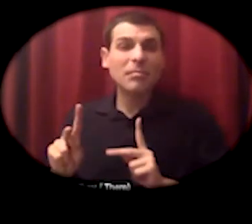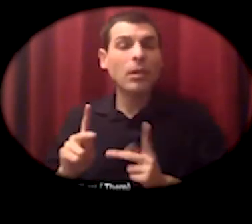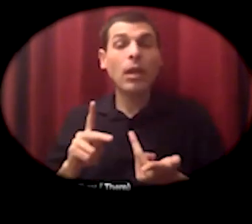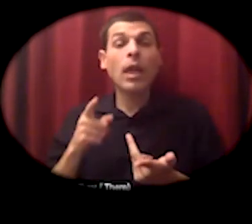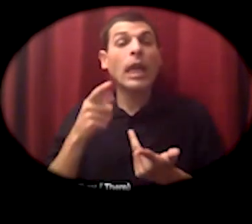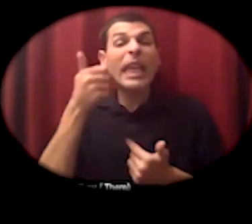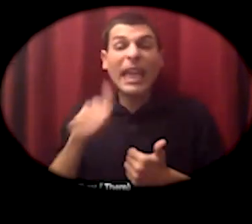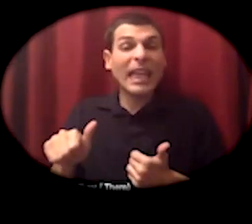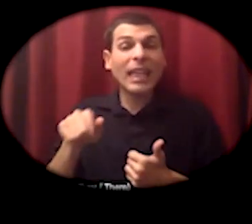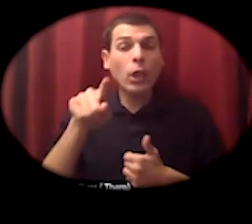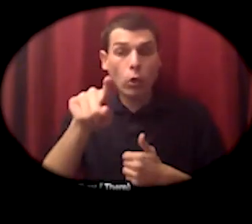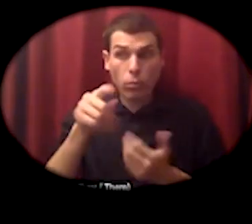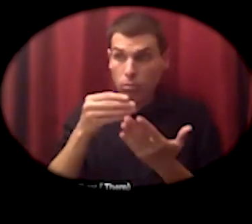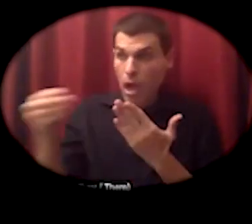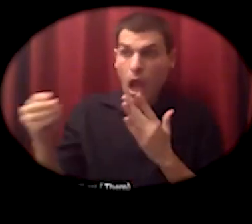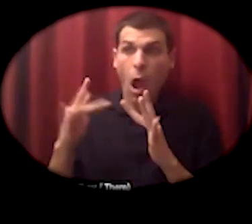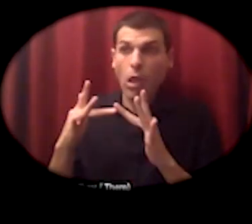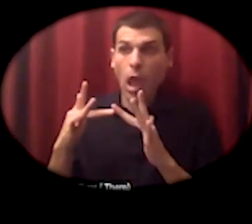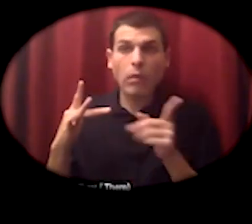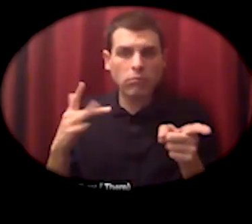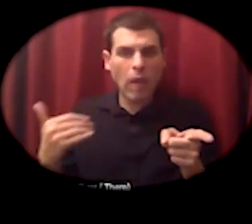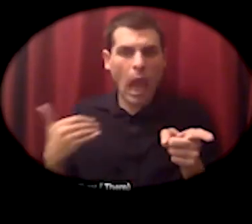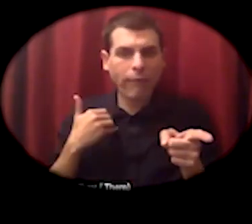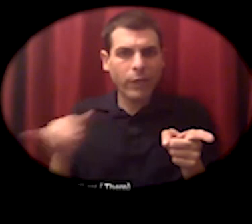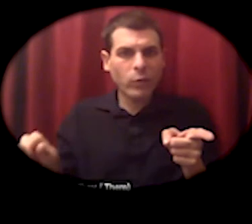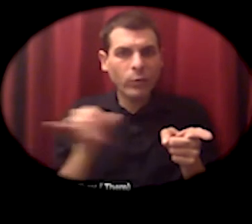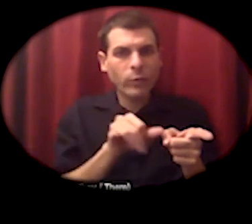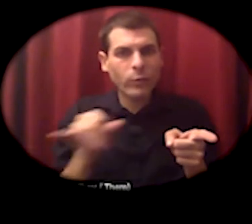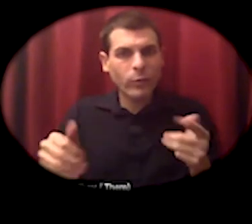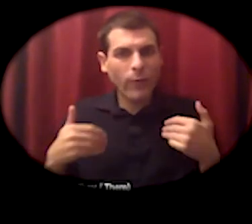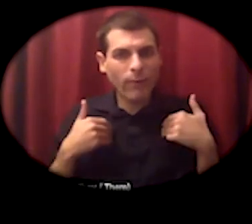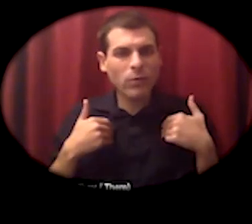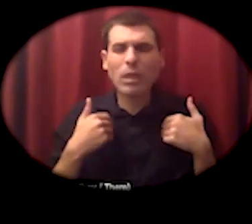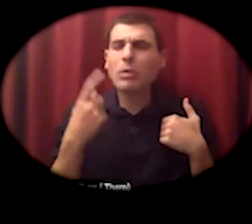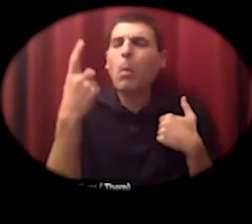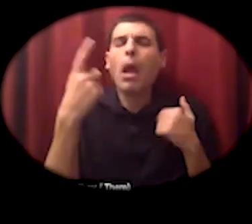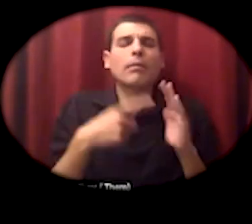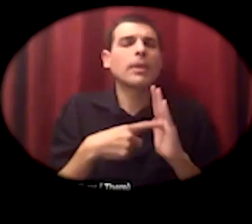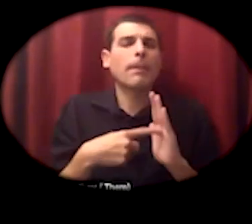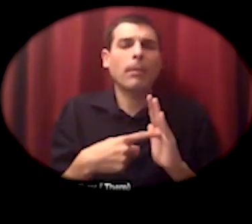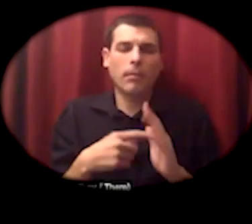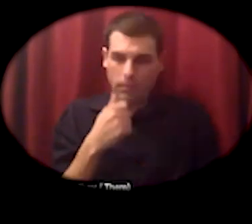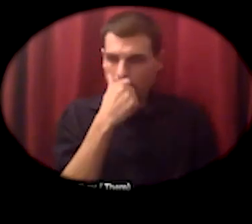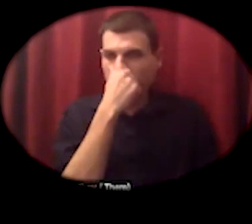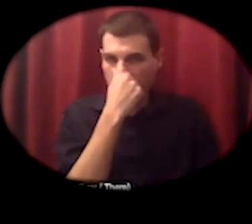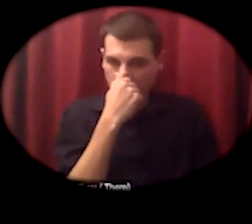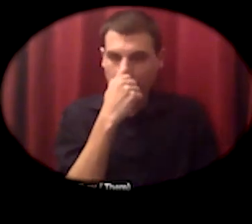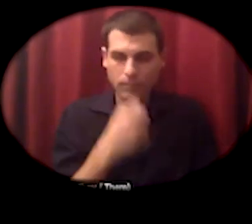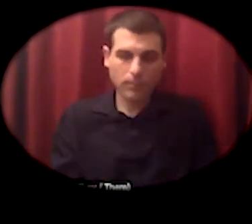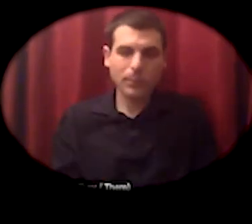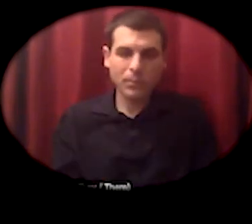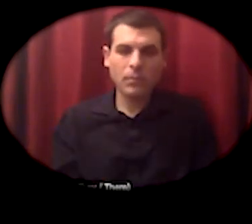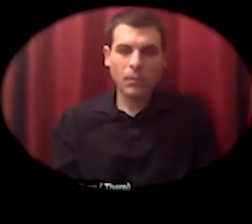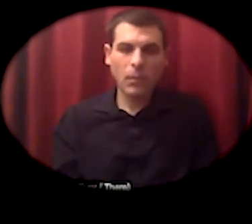so that that's one example and that's consumer buying clubs consumers also happened to start